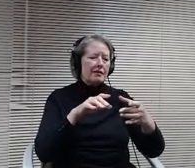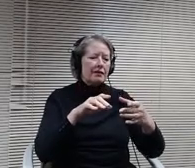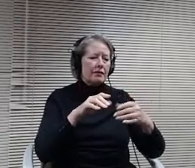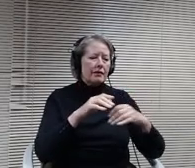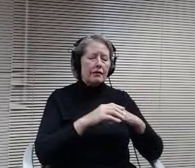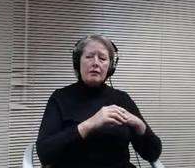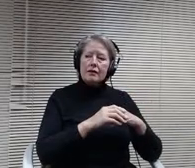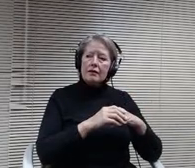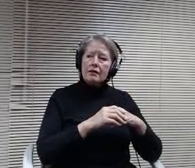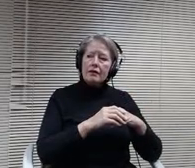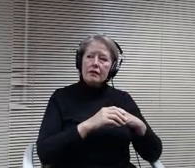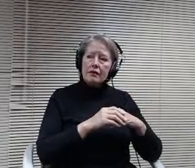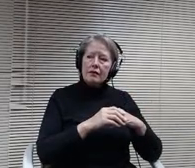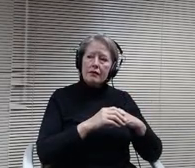Christine, you are cutting out.